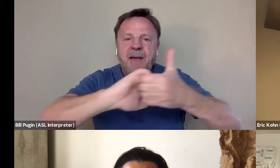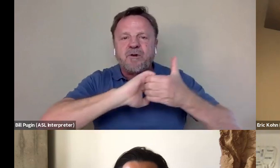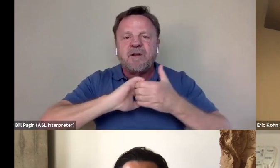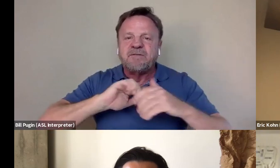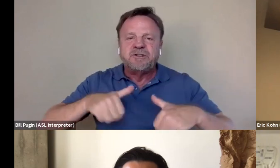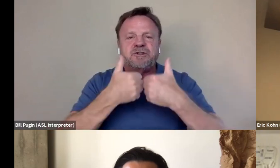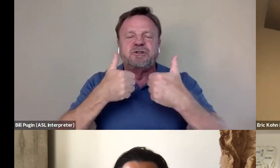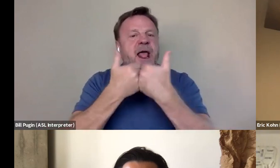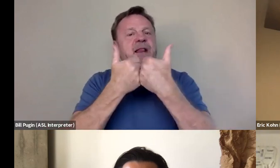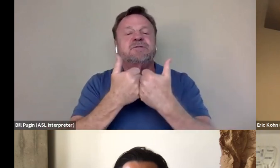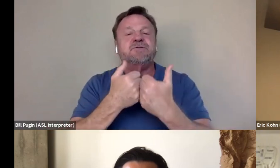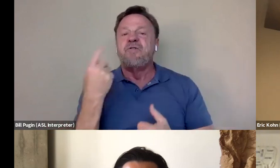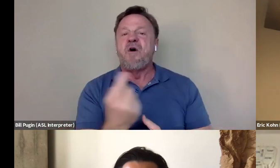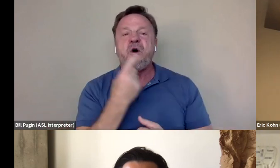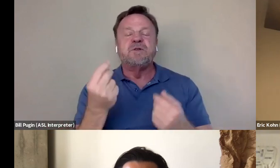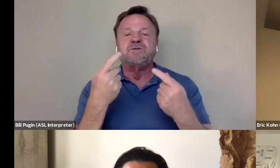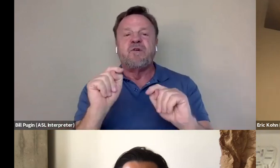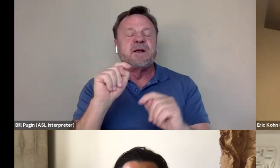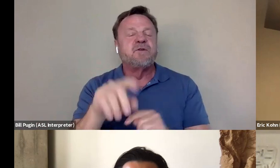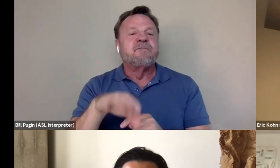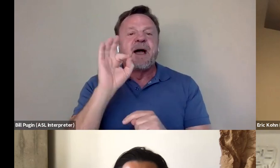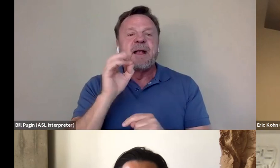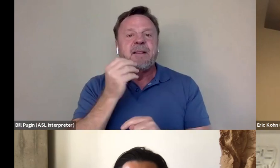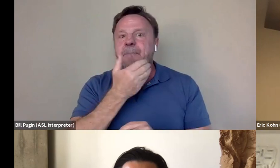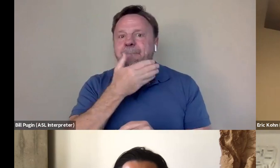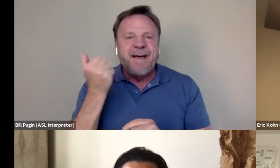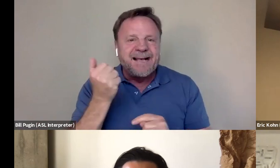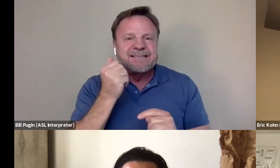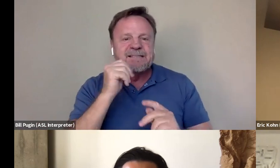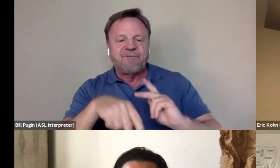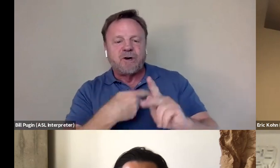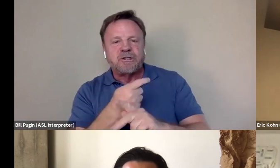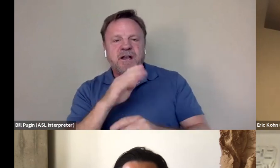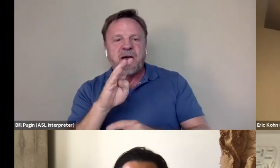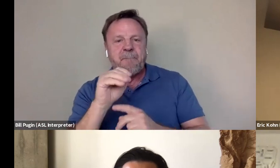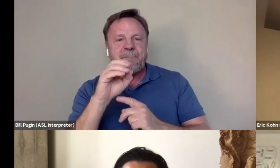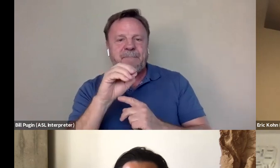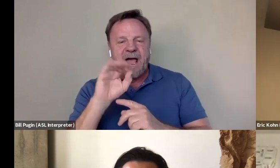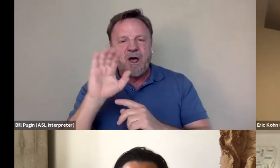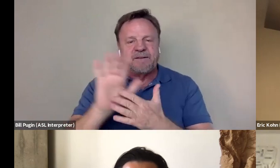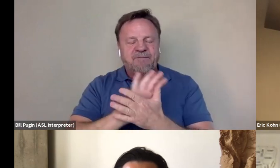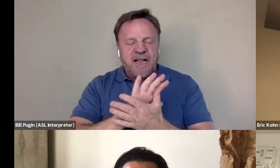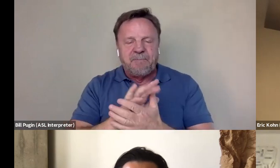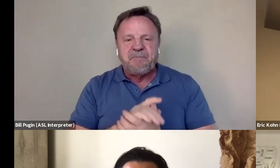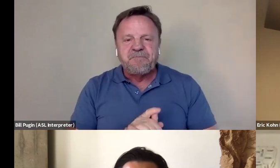You know, always trying to find the best version of Bao's film. And, you know, for them,